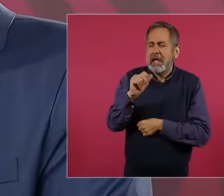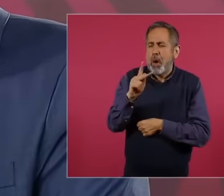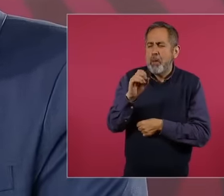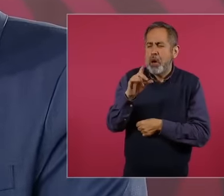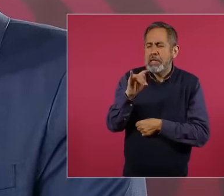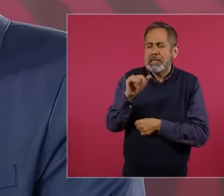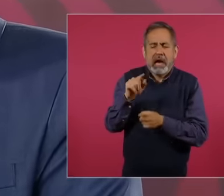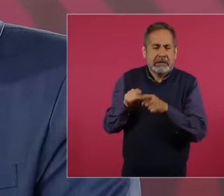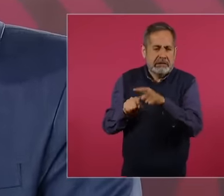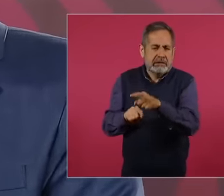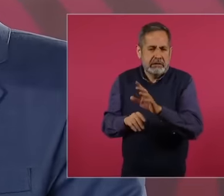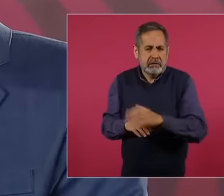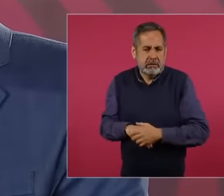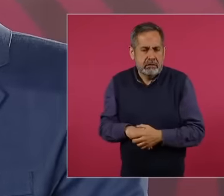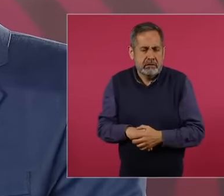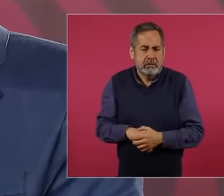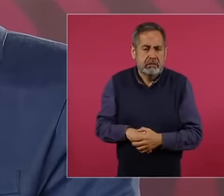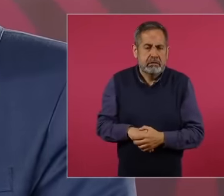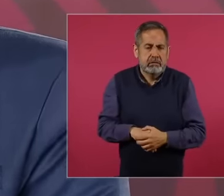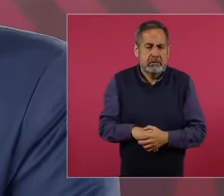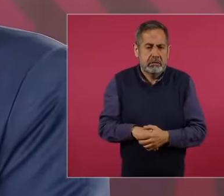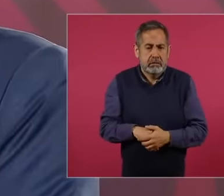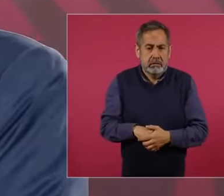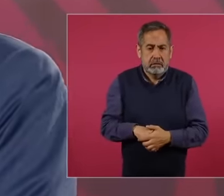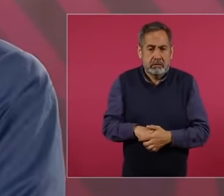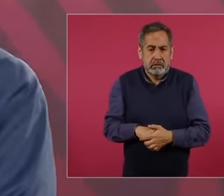's what the